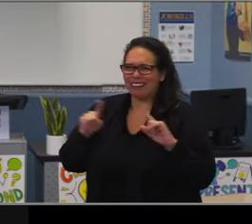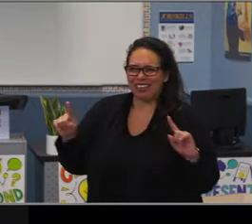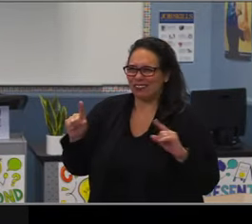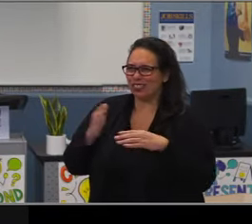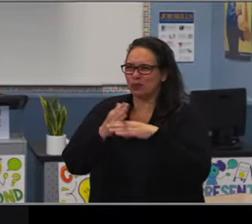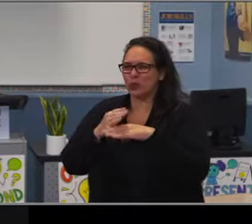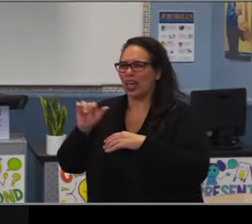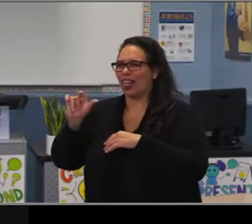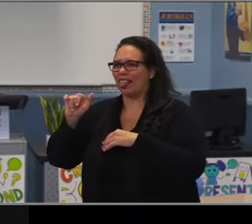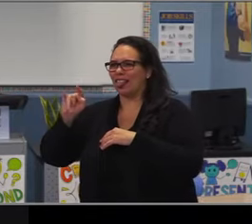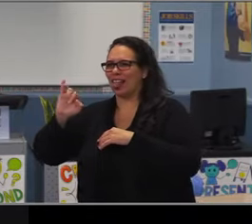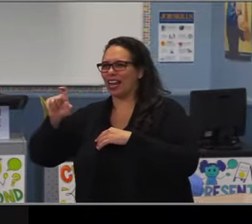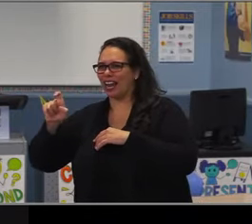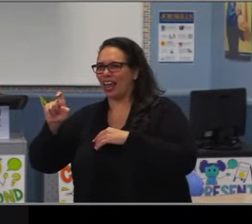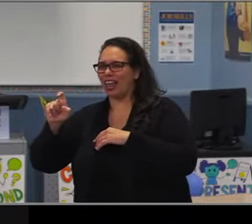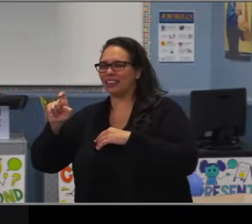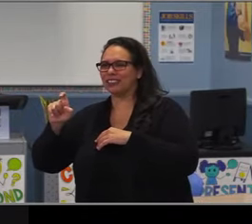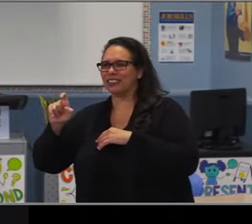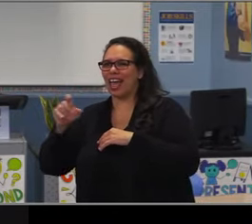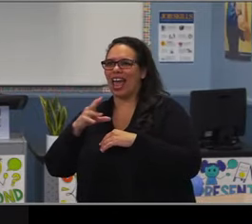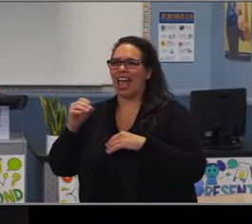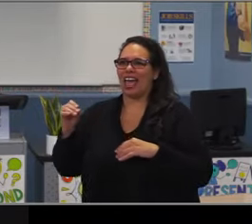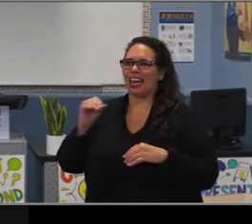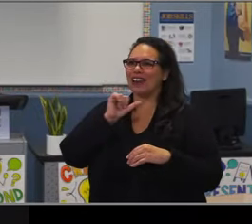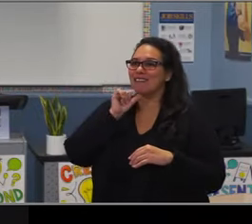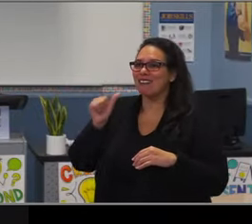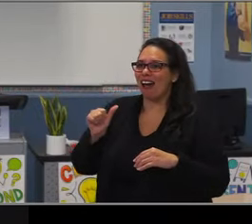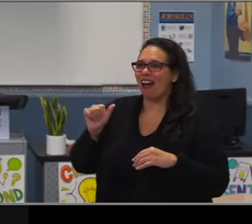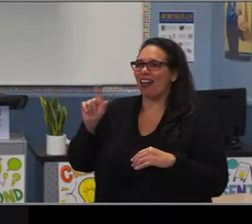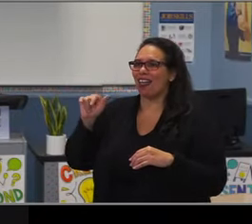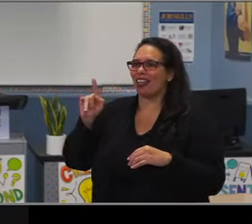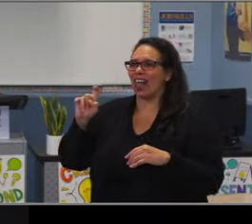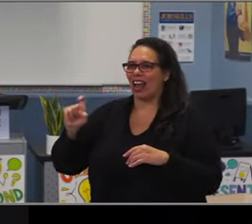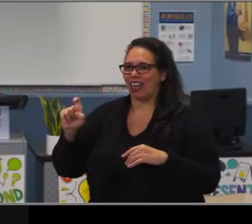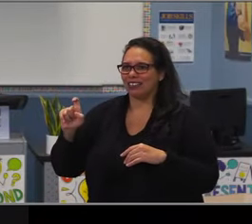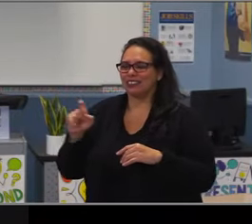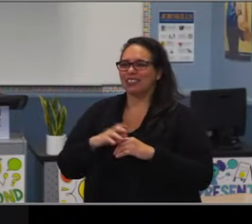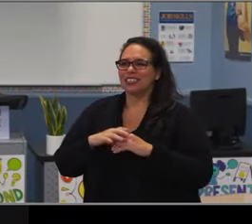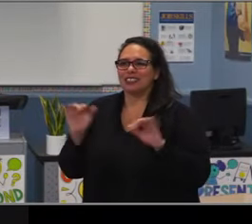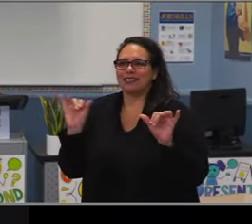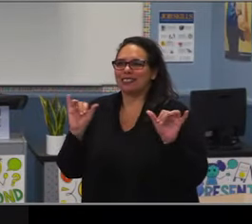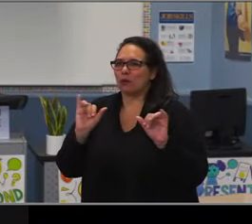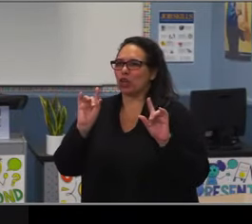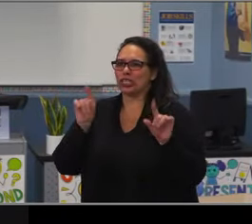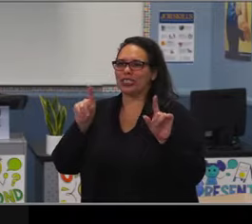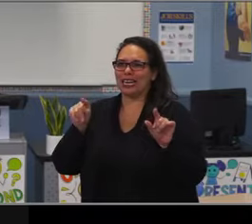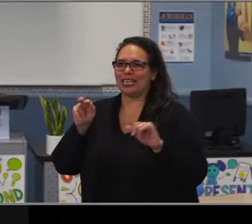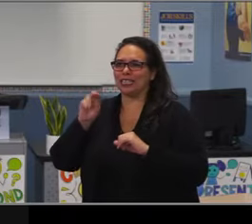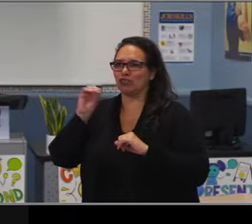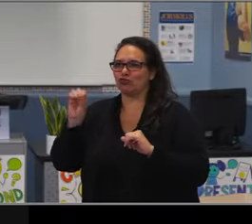less likely to be suspended in middle school than their peers. And suspensions are detrimental to everyone